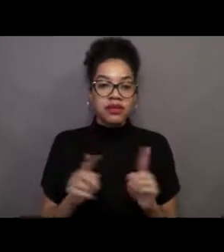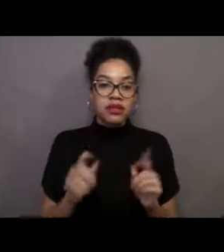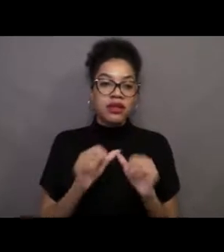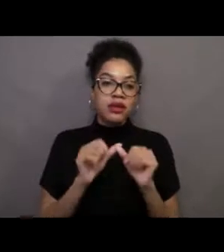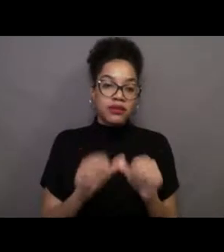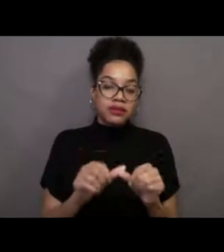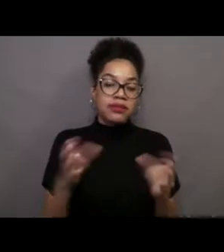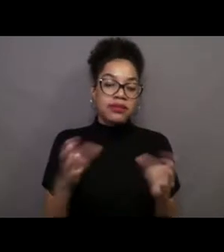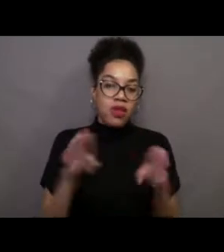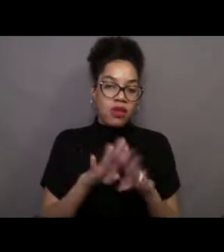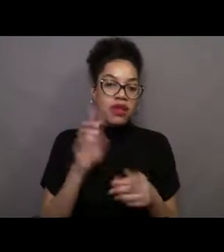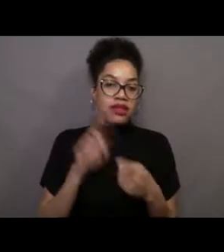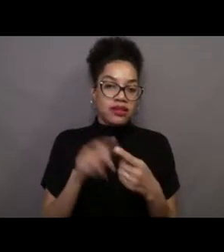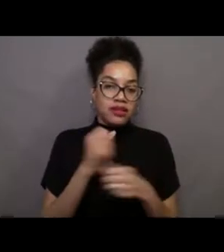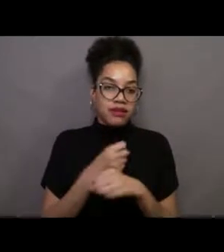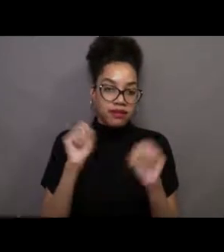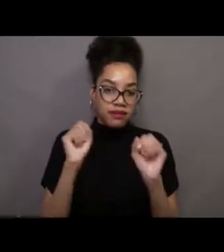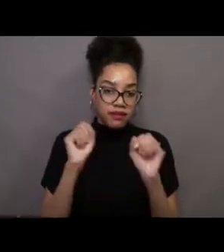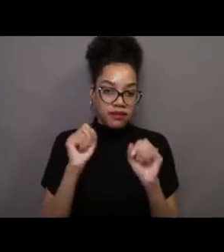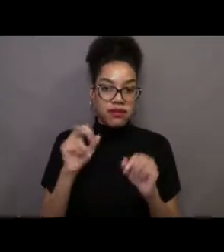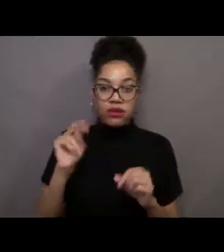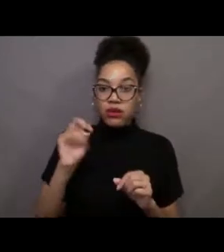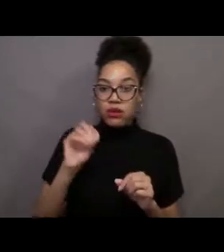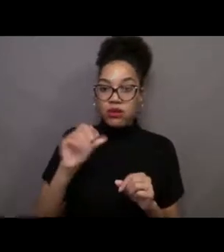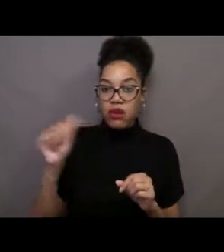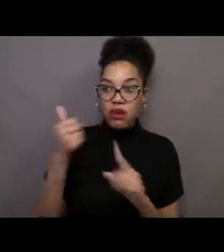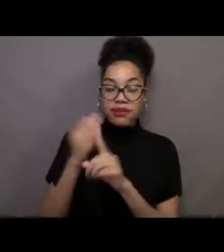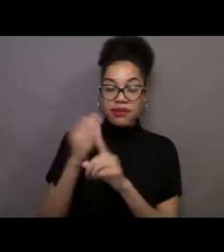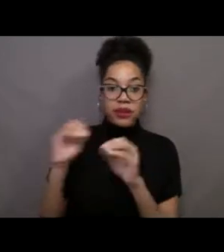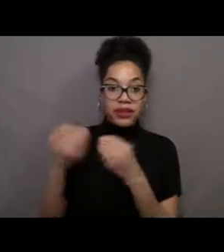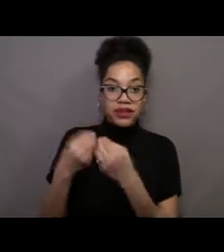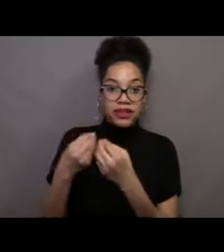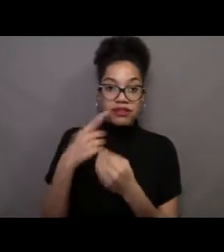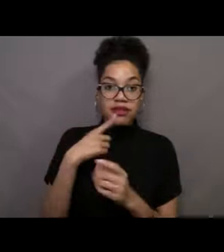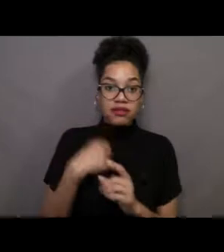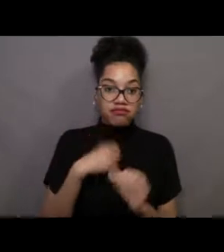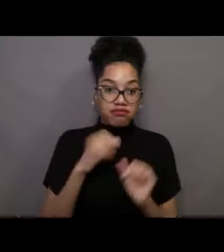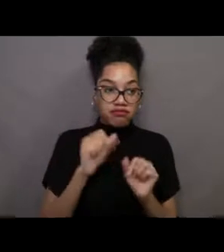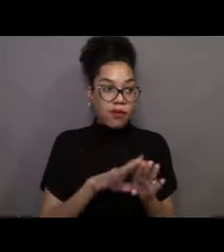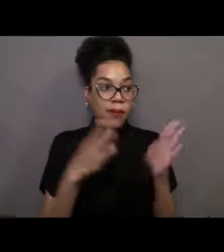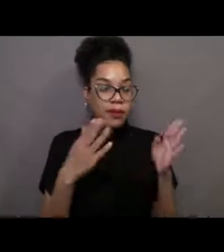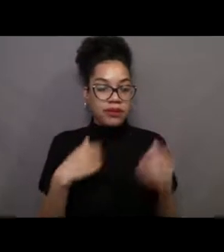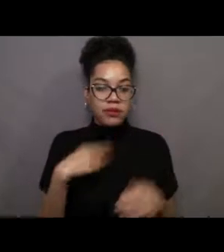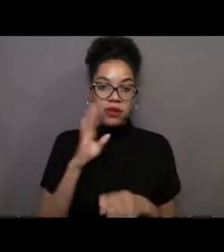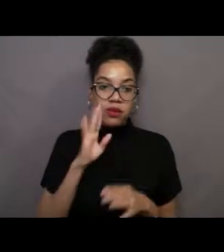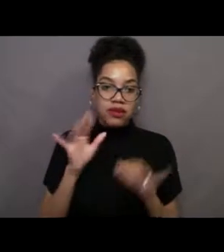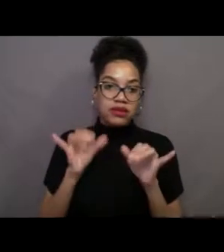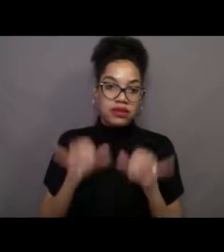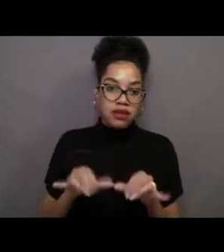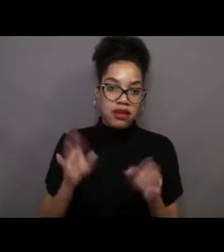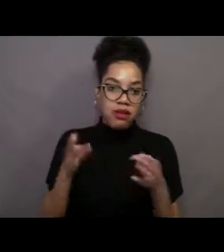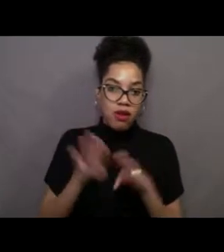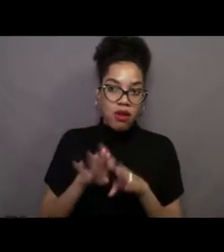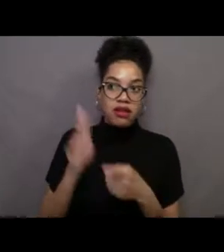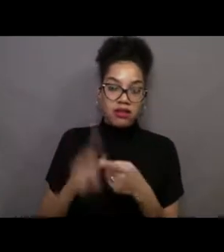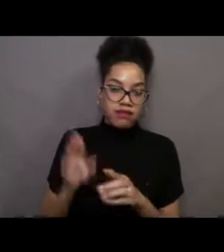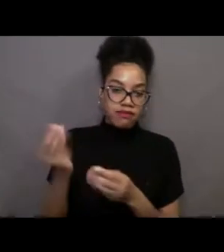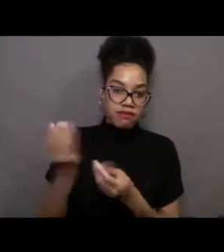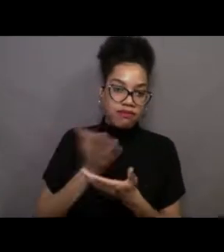and until NOAA, our organization that oversees us, tells us that it's okay to reopen. So we currently don't have an exact reopening timeline,